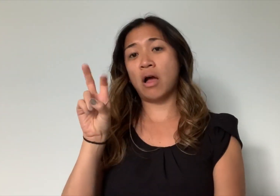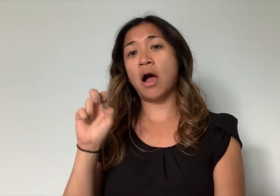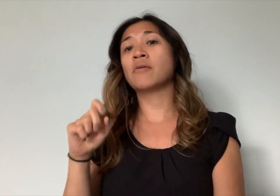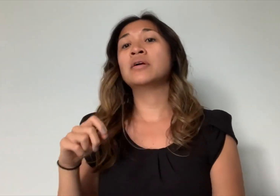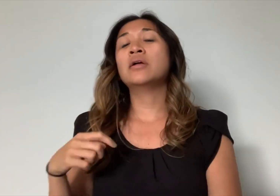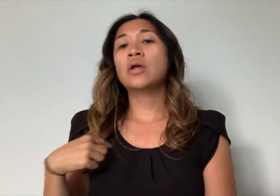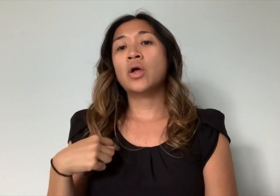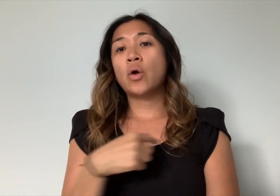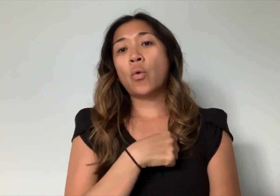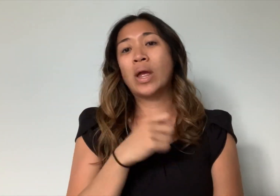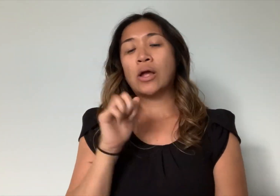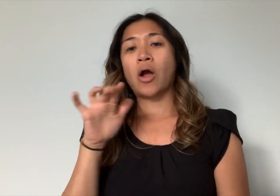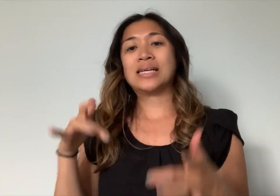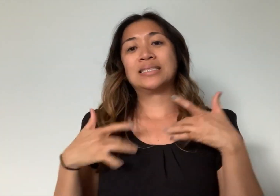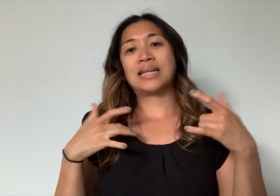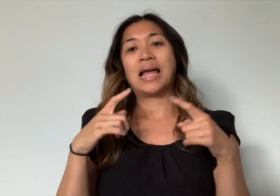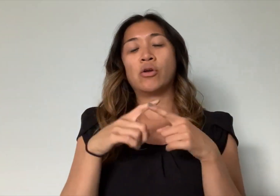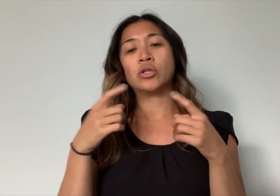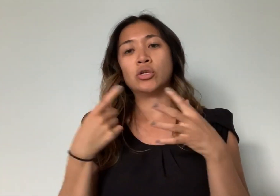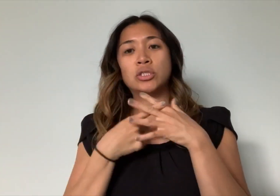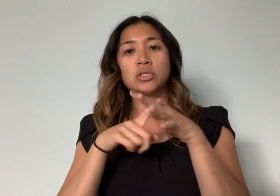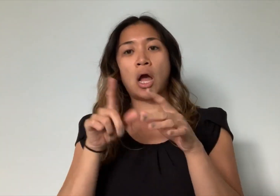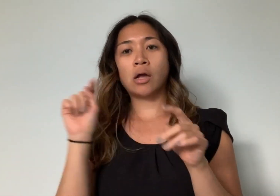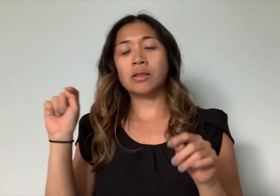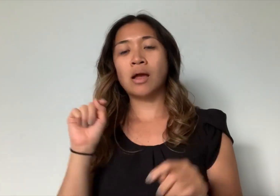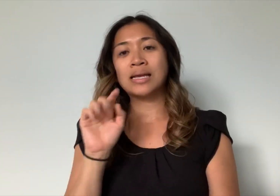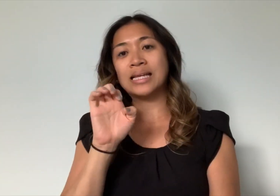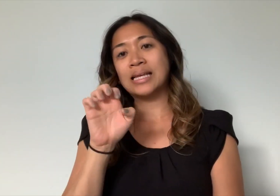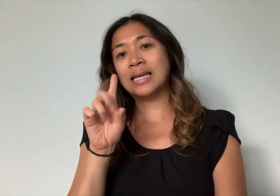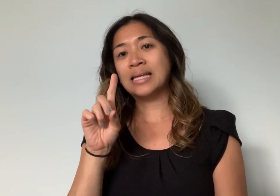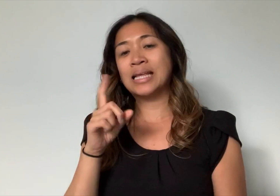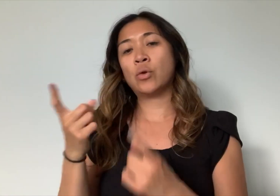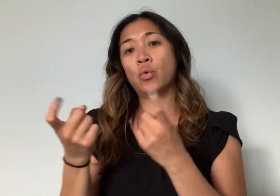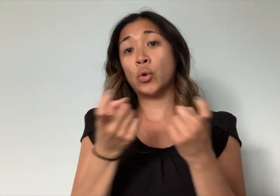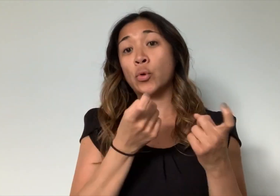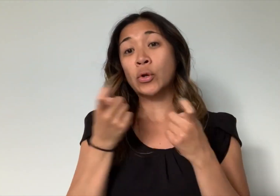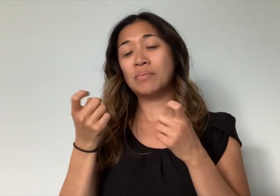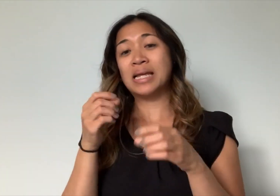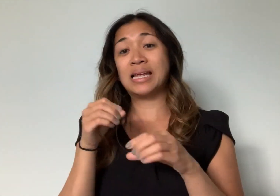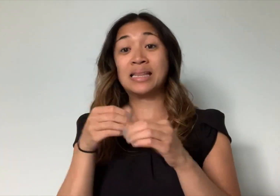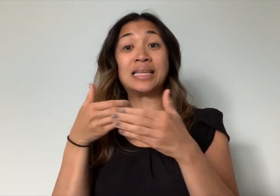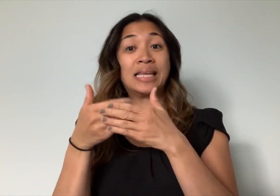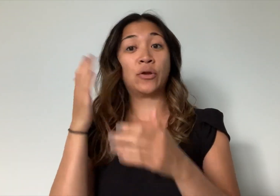we are excited to start the executive director recruitment in the near future.